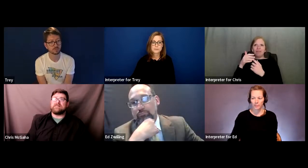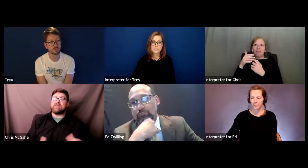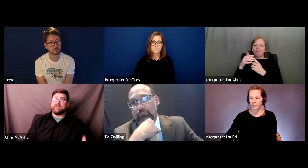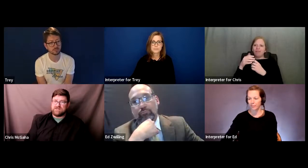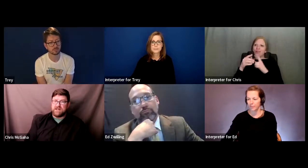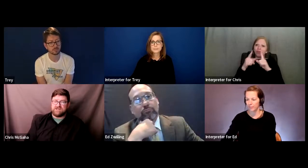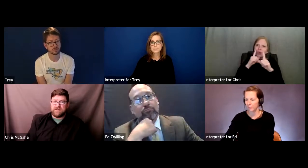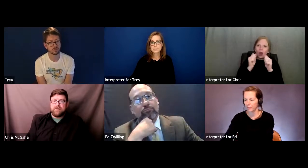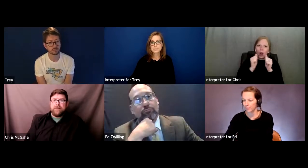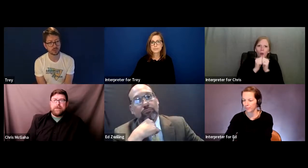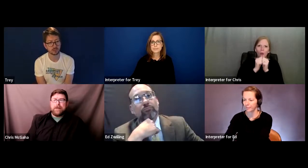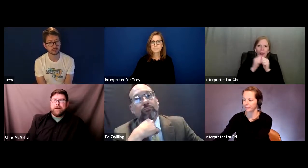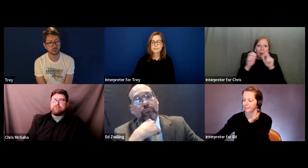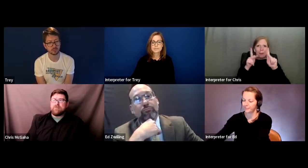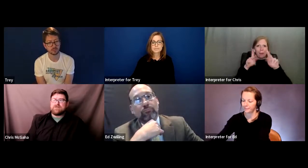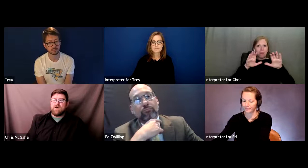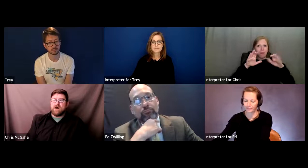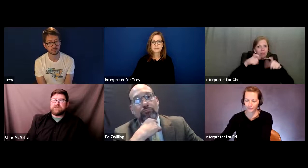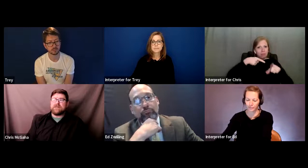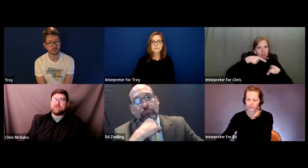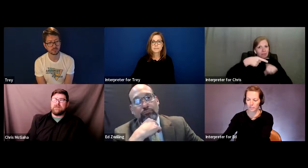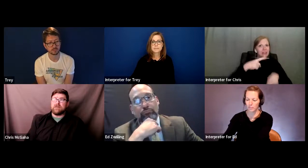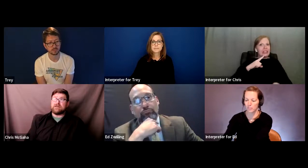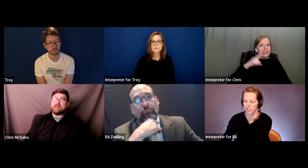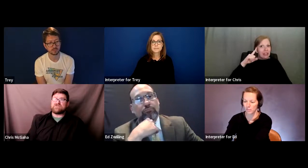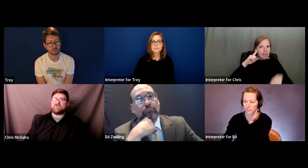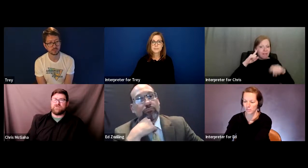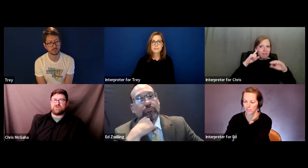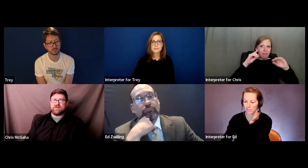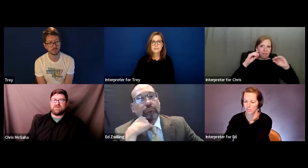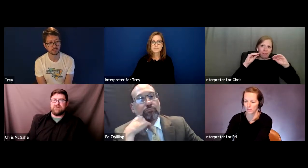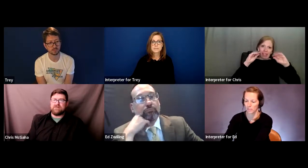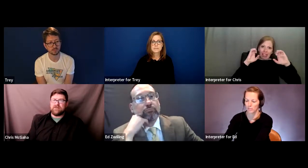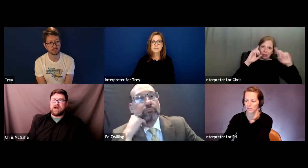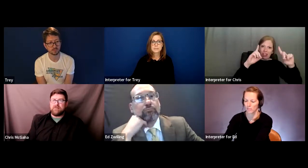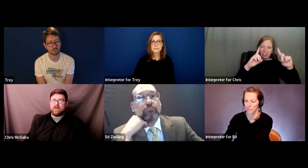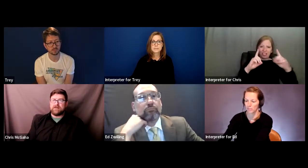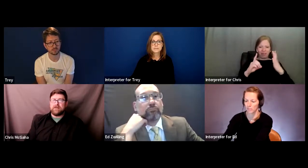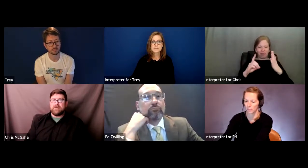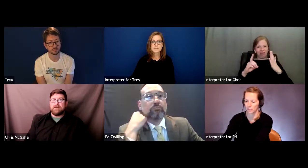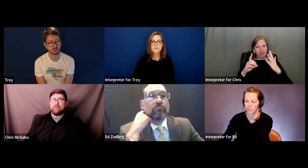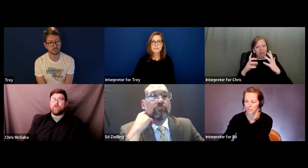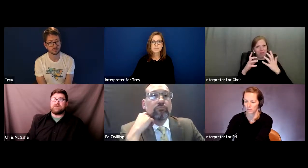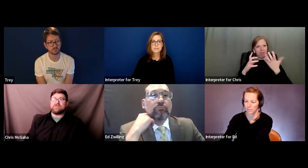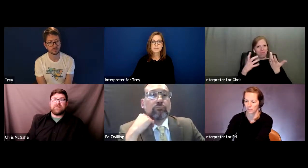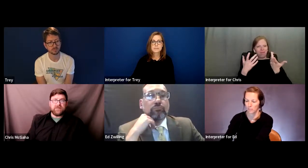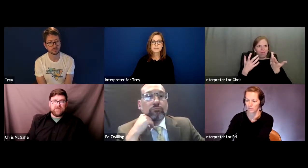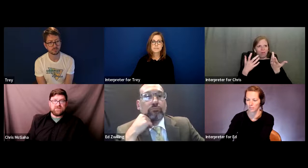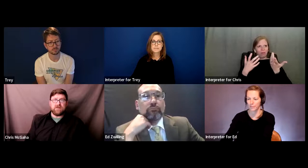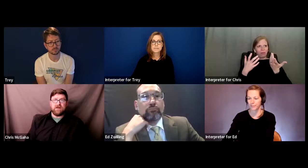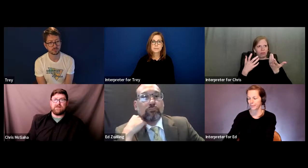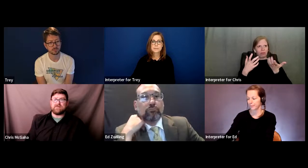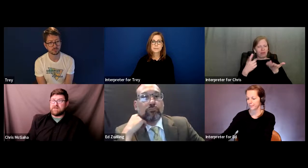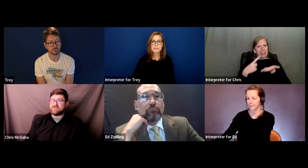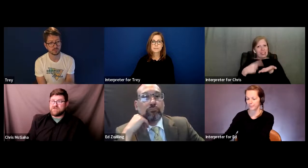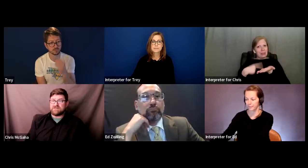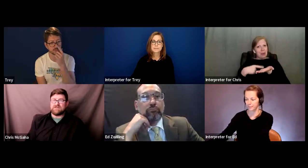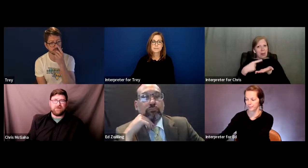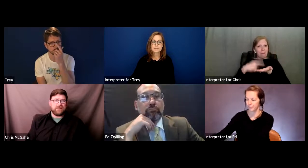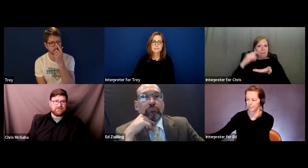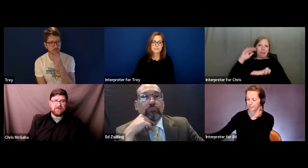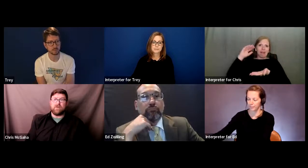Deaf education, often the least restrictive environment for Deaf kids, Deaf students dealing